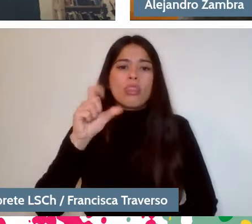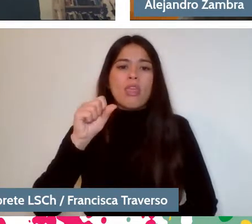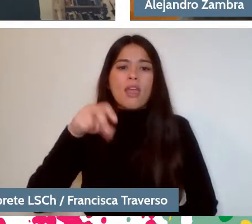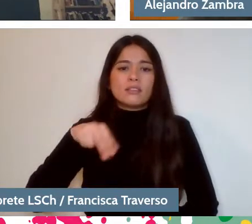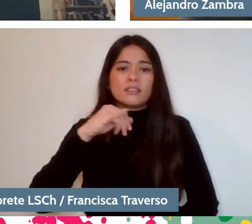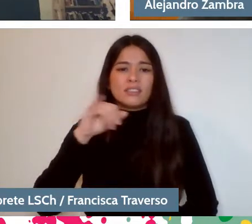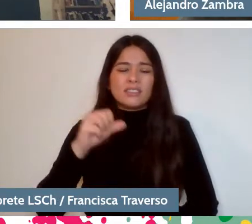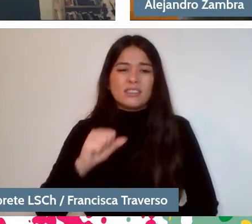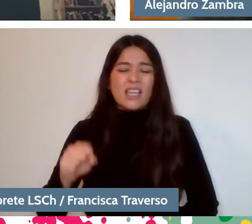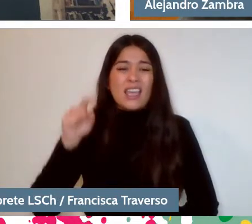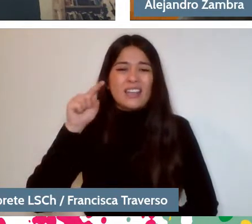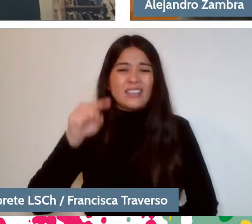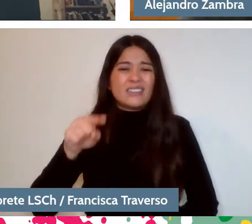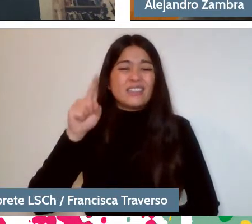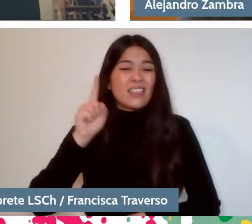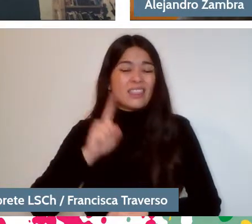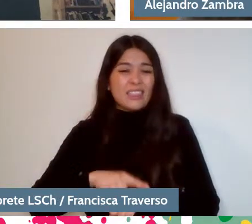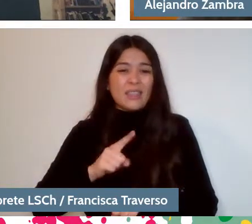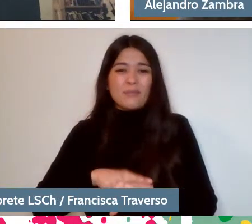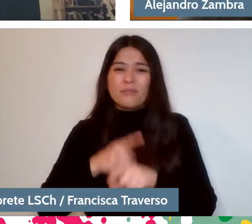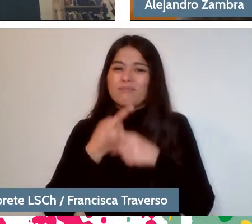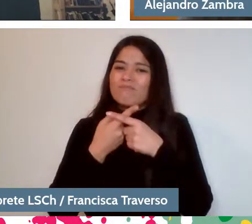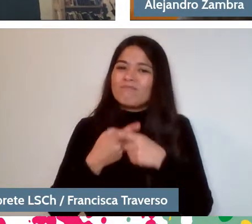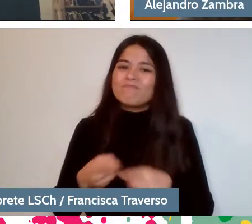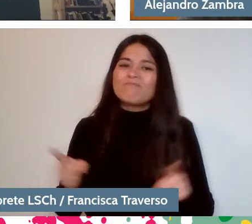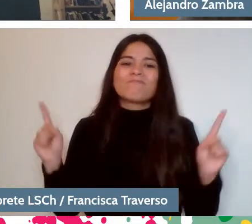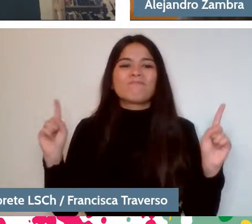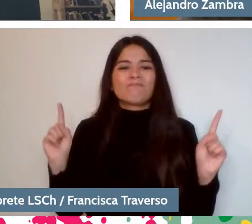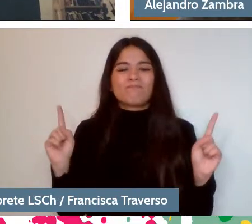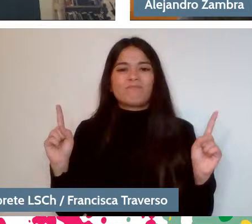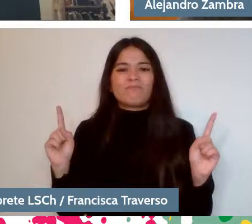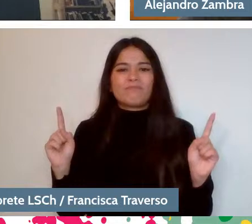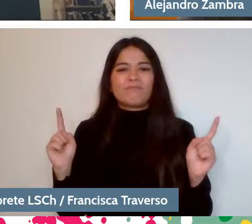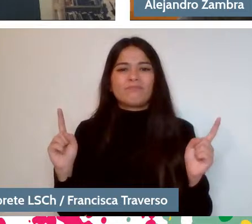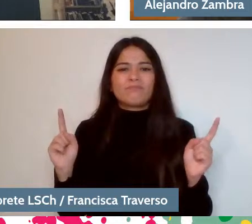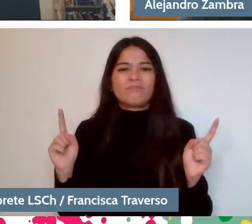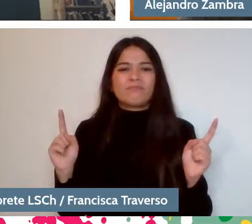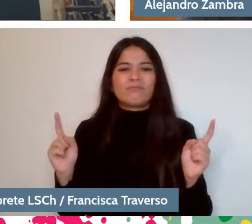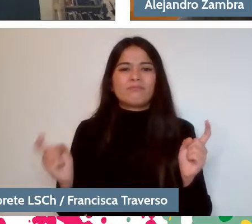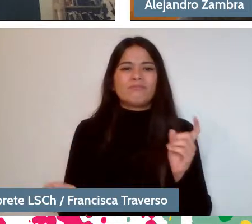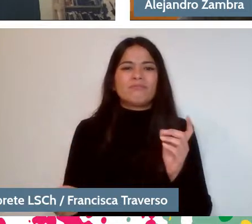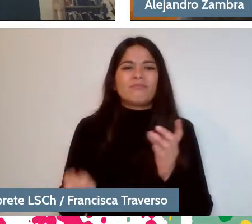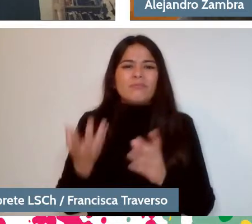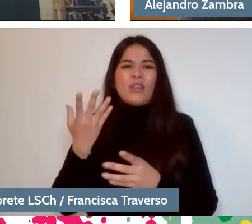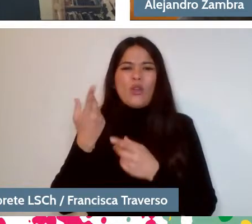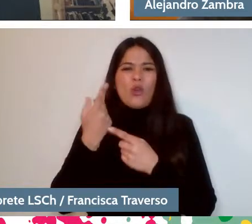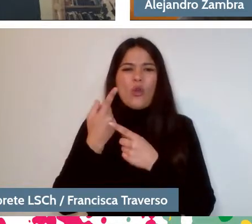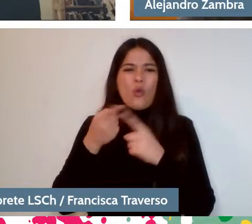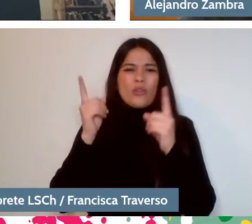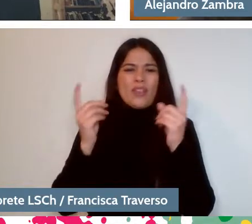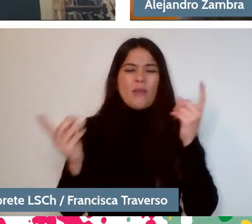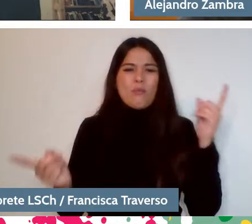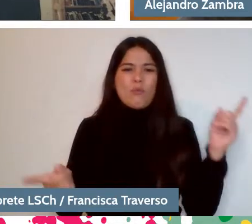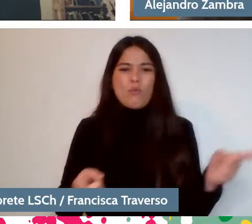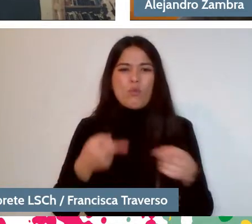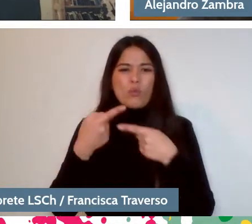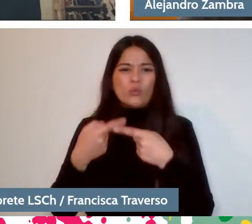and at the same time, other music appeared that was more problematic,